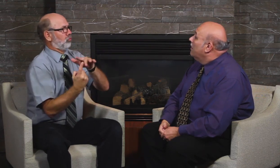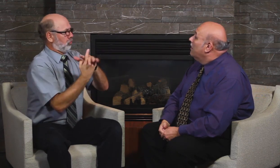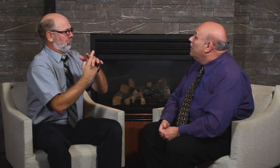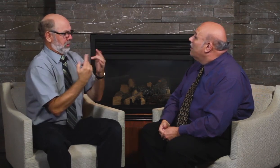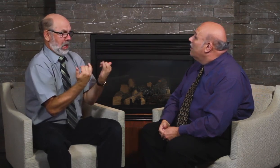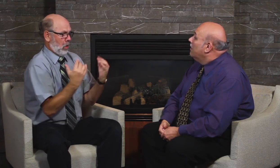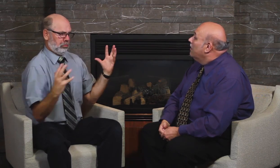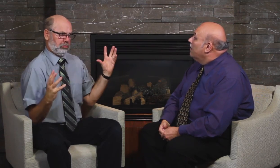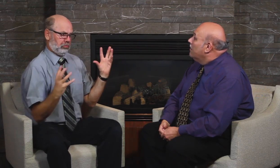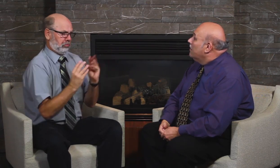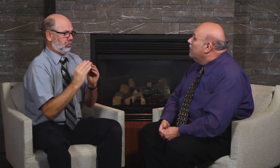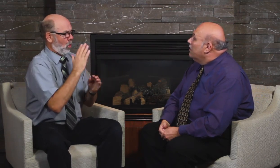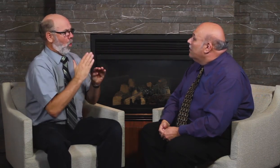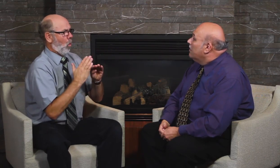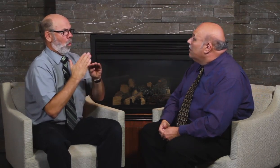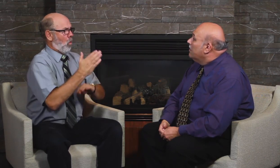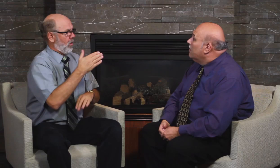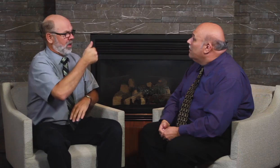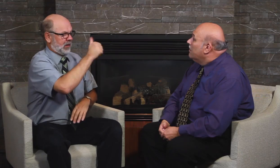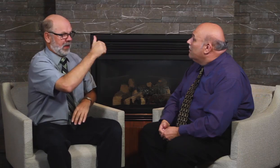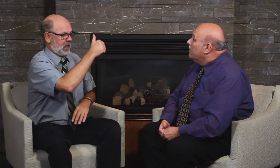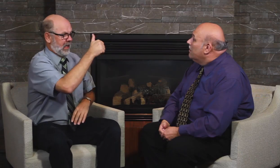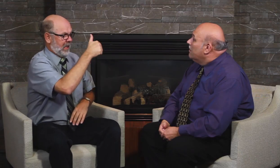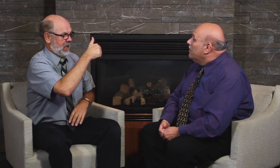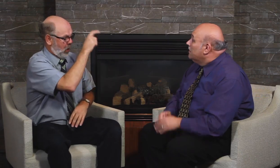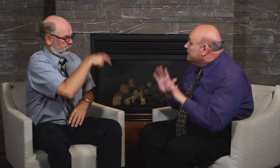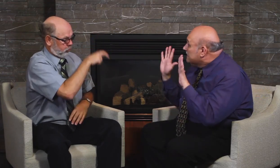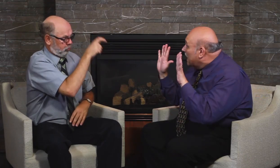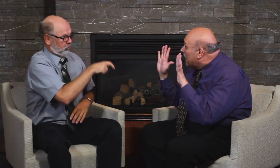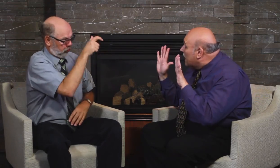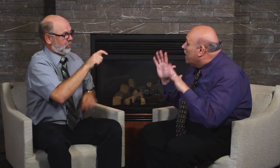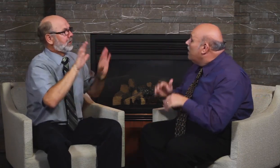need more politicians. I need them to be